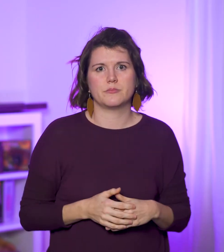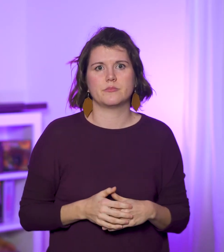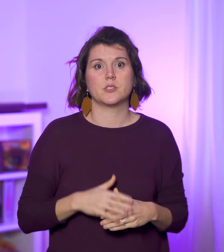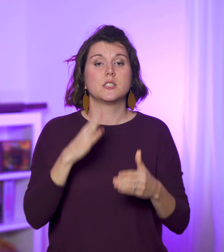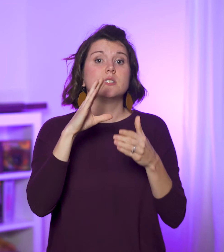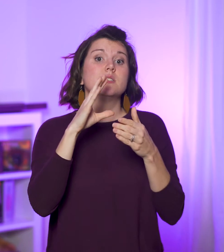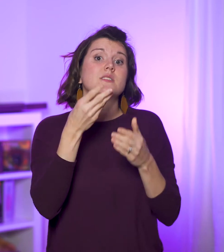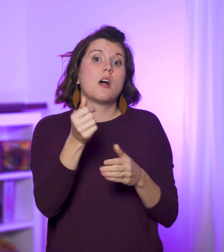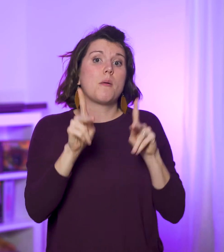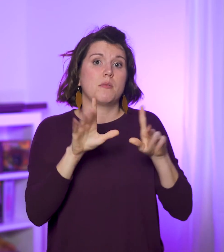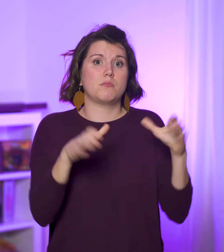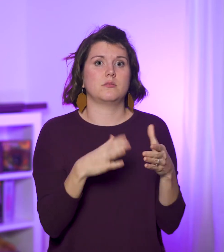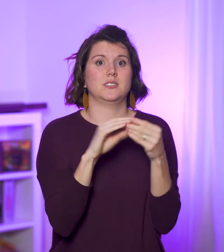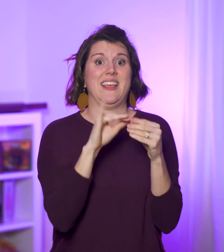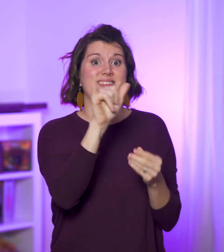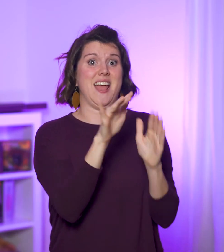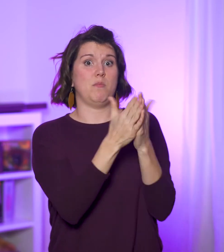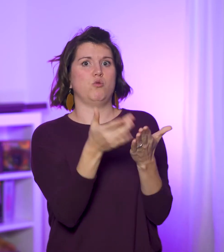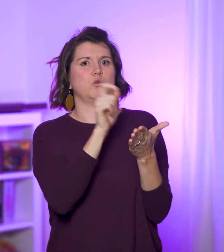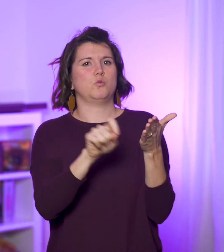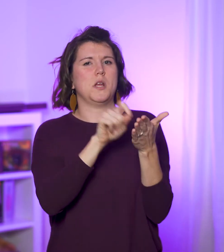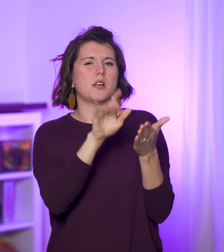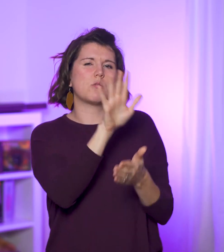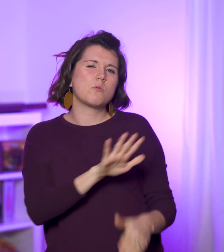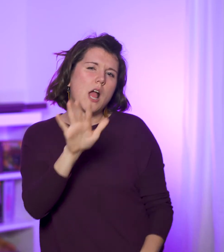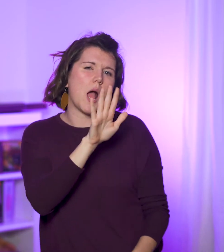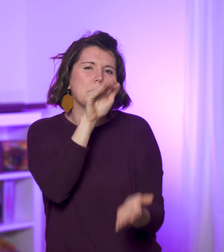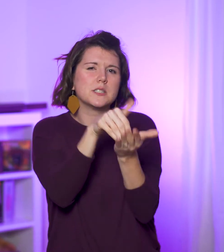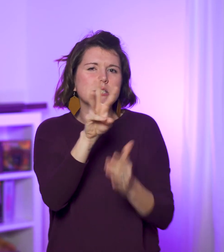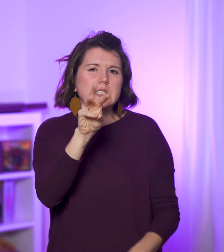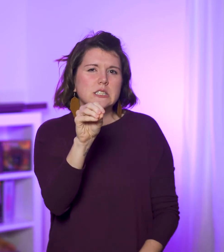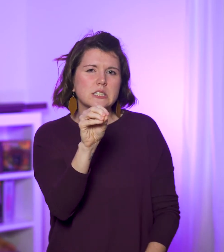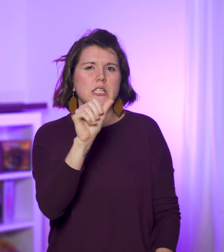Some say this book was written in the mid-60s